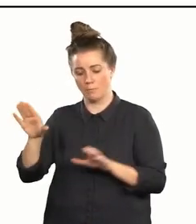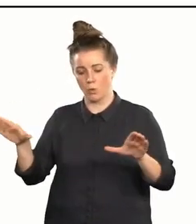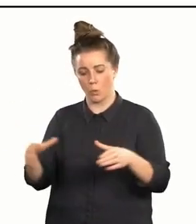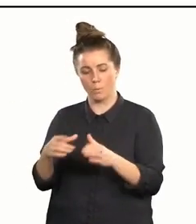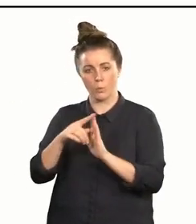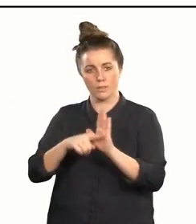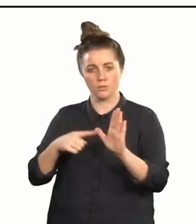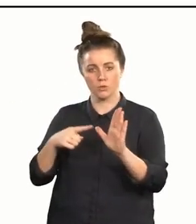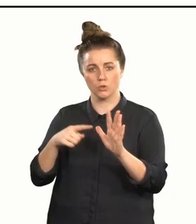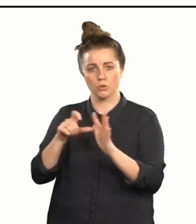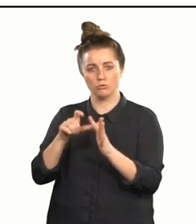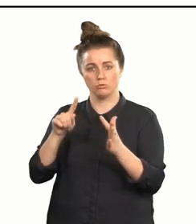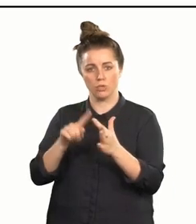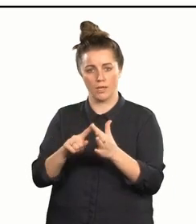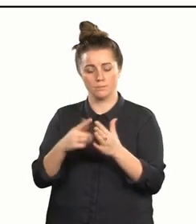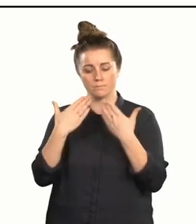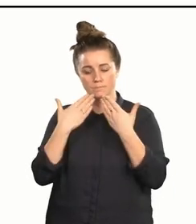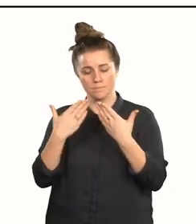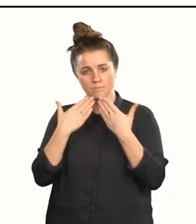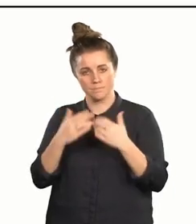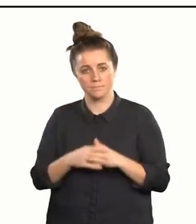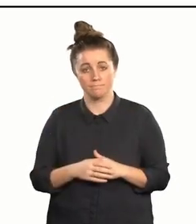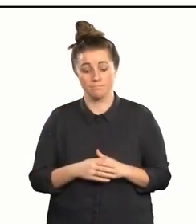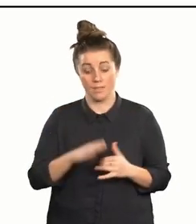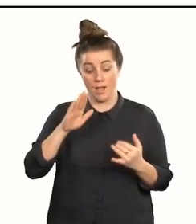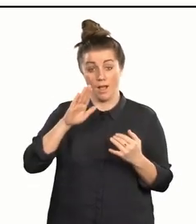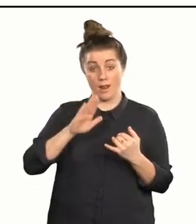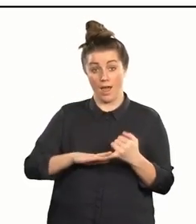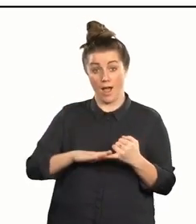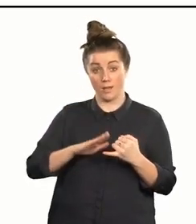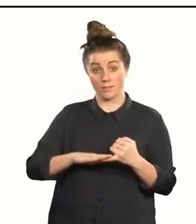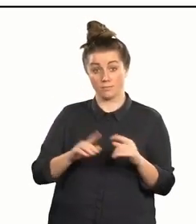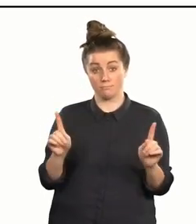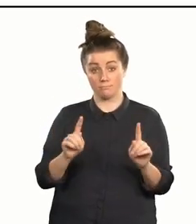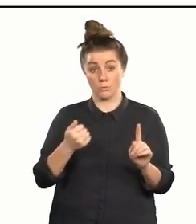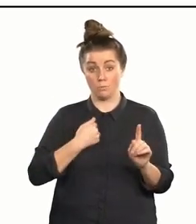Ko tēnei te mihi kau ana ki a koutou — big thanks to you all. Lastly, but not least, to my rangatira — mentors —